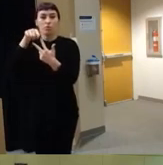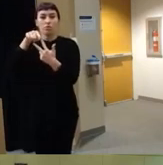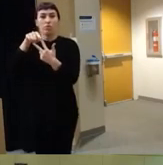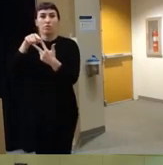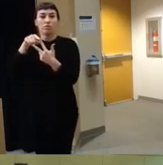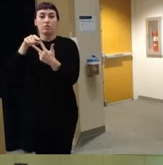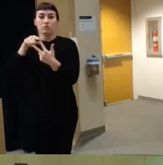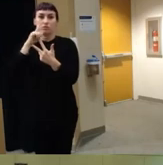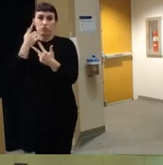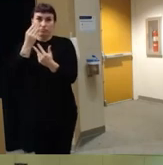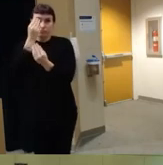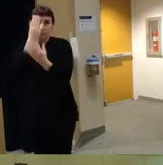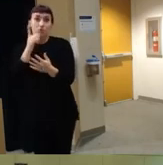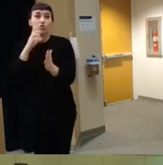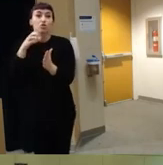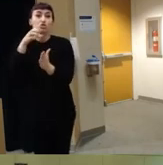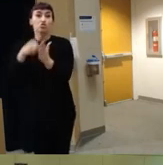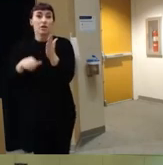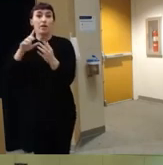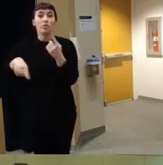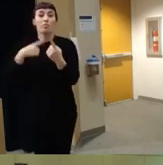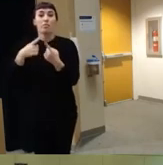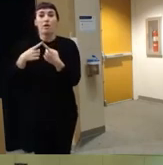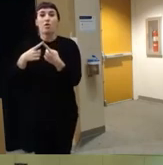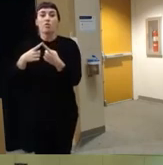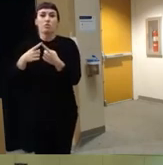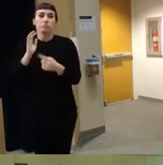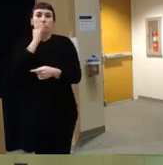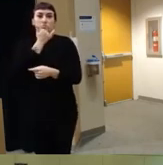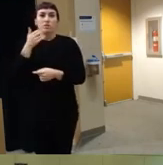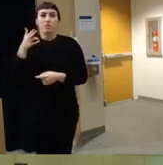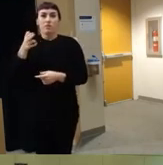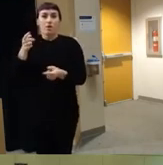full disclosure there is a chapter there on unintentional firearm injuries um that I did